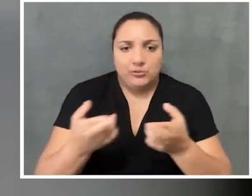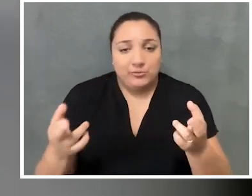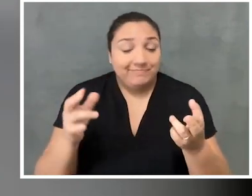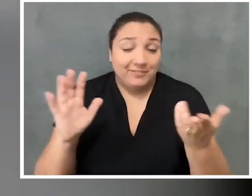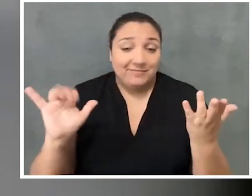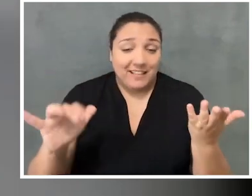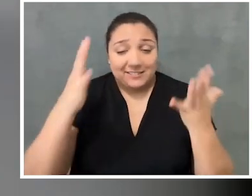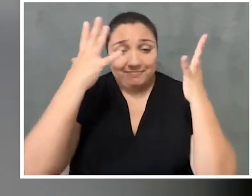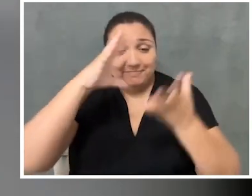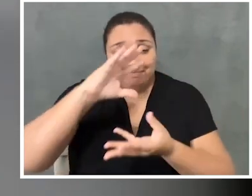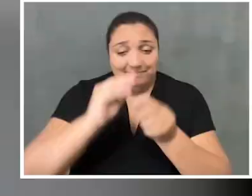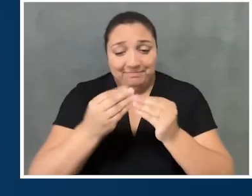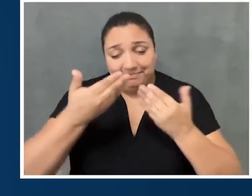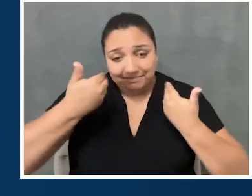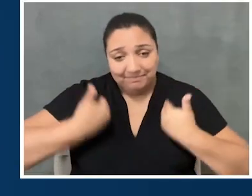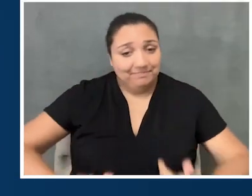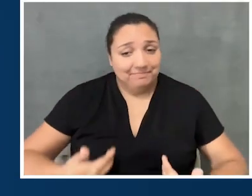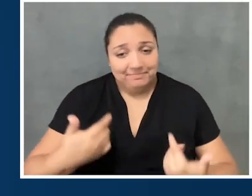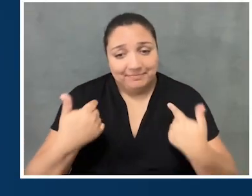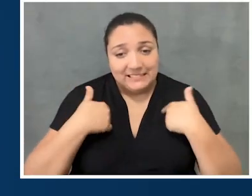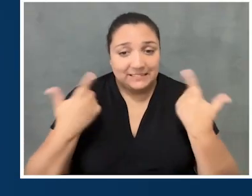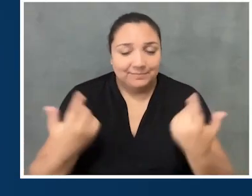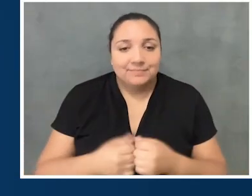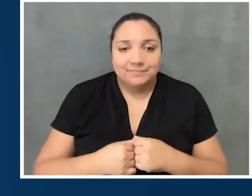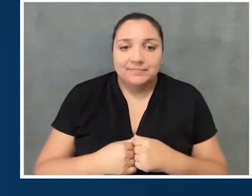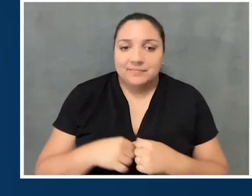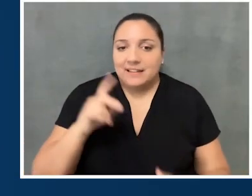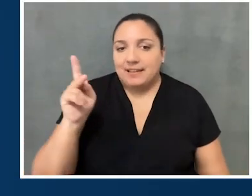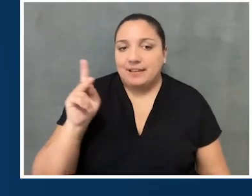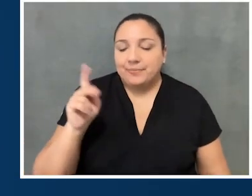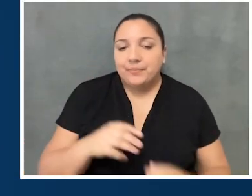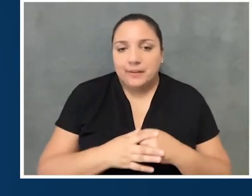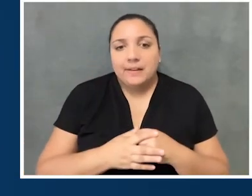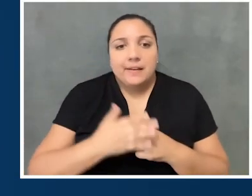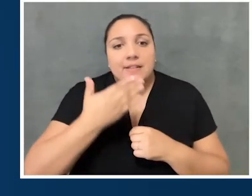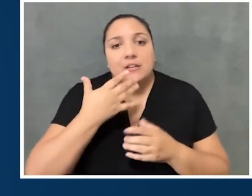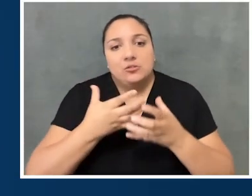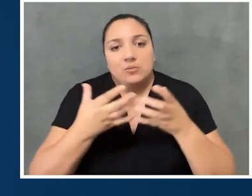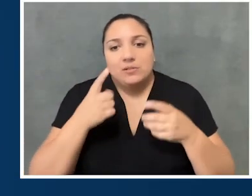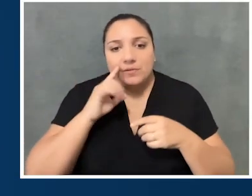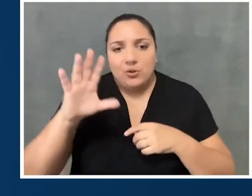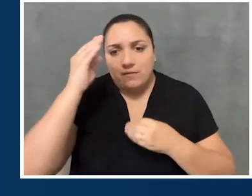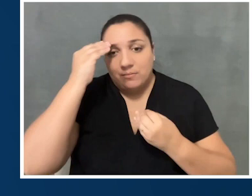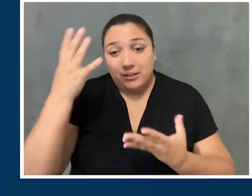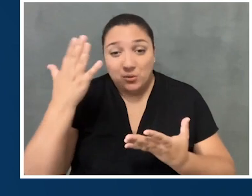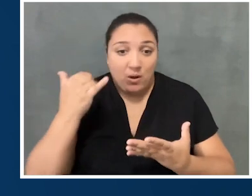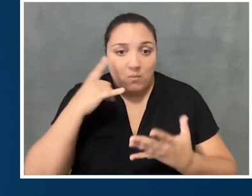So yeah, that's me. Thank you so much for all that information. And I feel like I want to like, pick apart each part of what you said